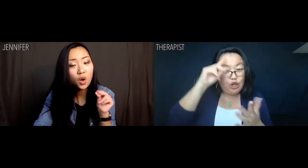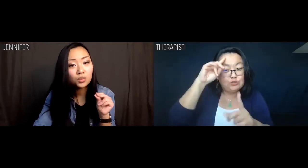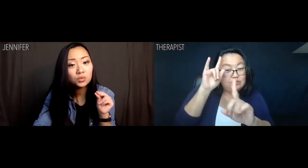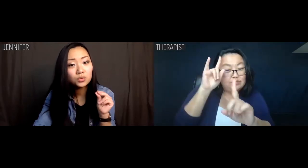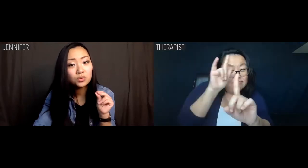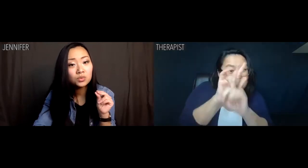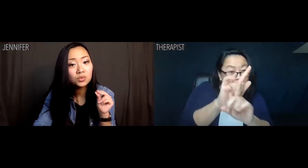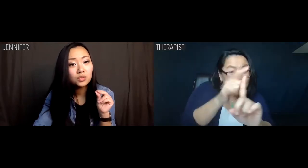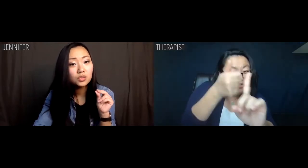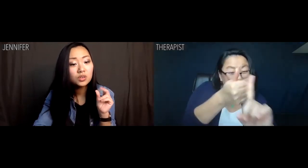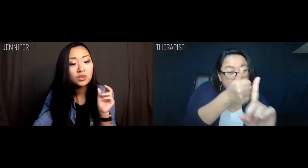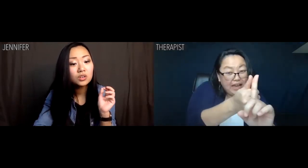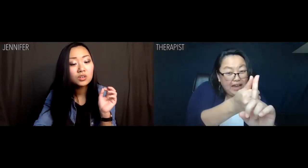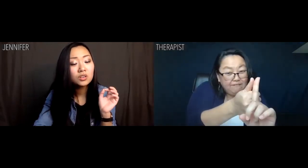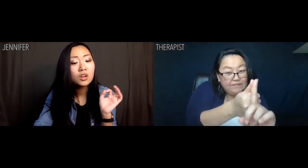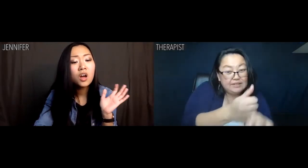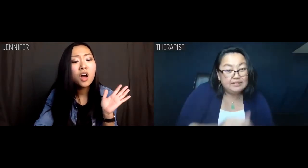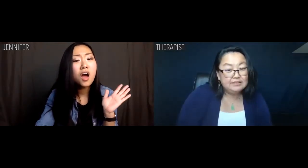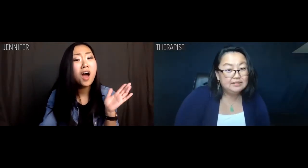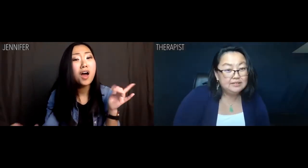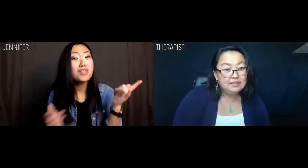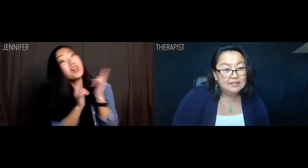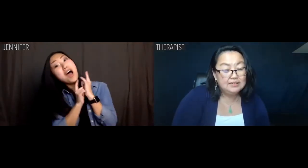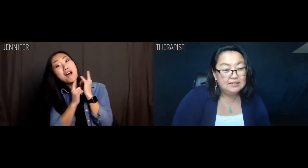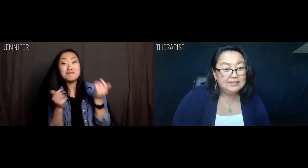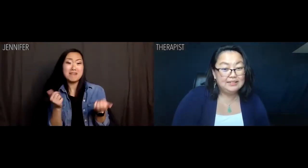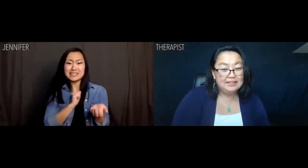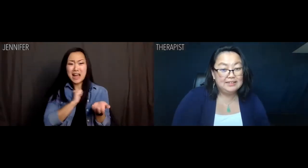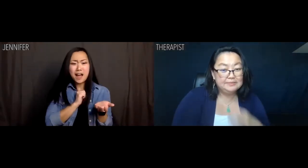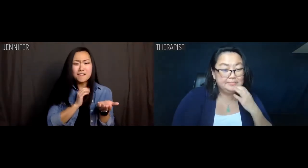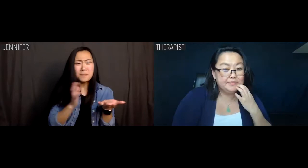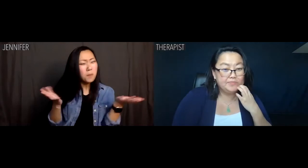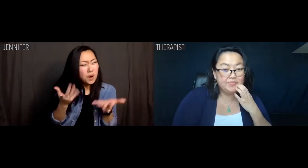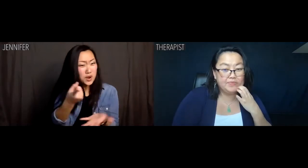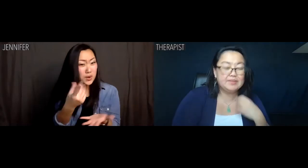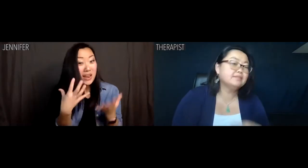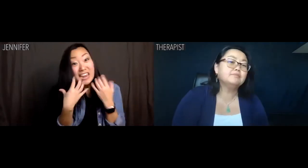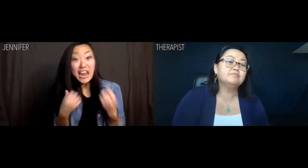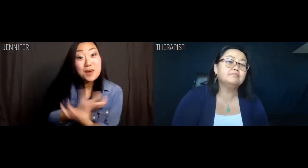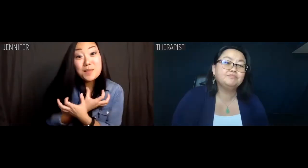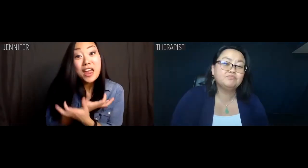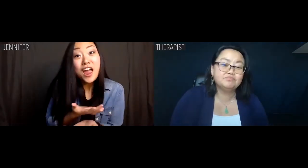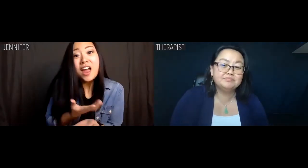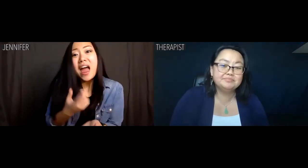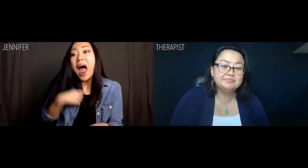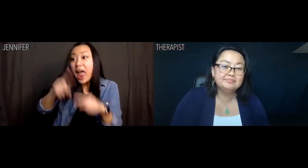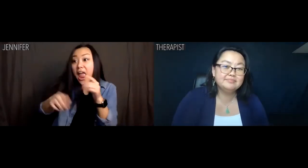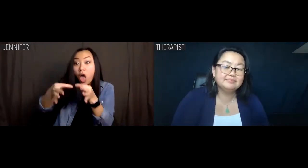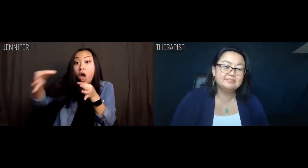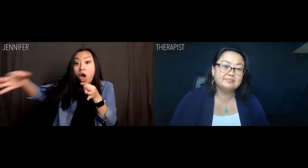Jennifer: No, I said no. Therapist: And learn to love yourself. Jennifer: Love myself. What are you, a care bear?